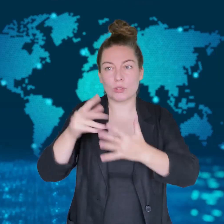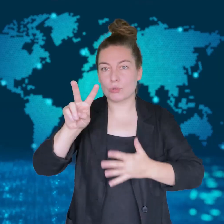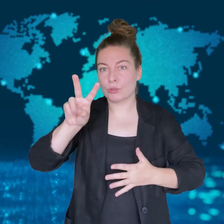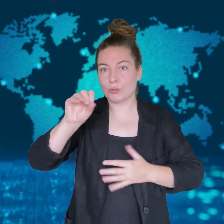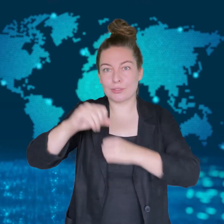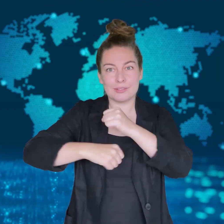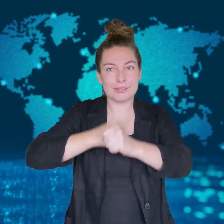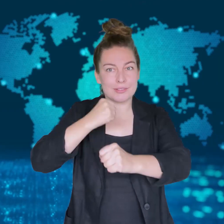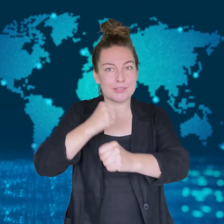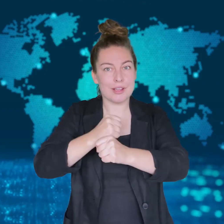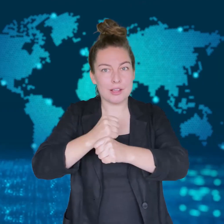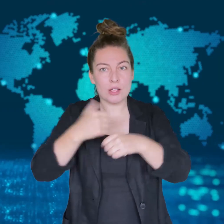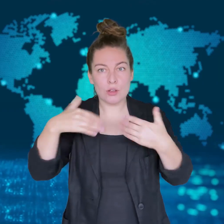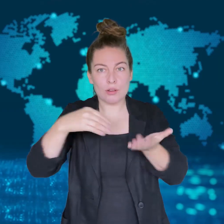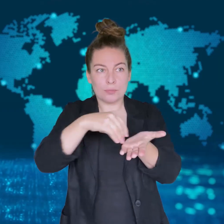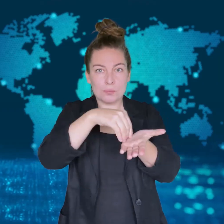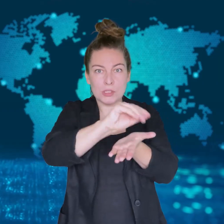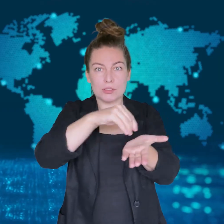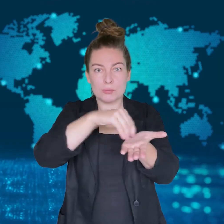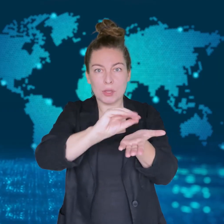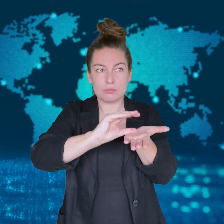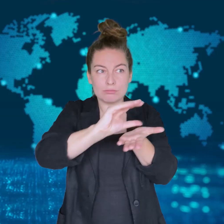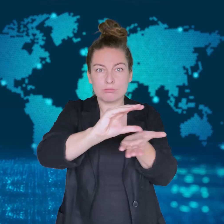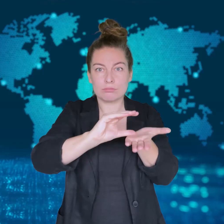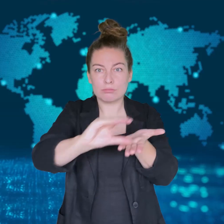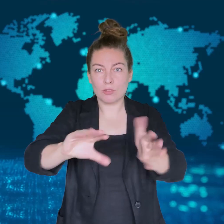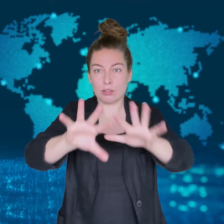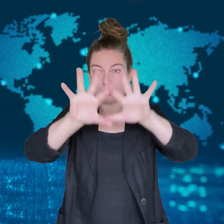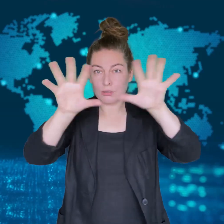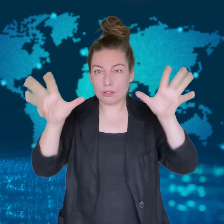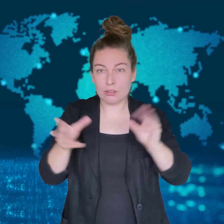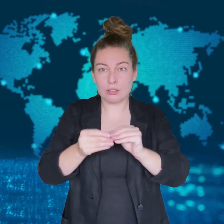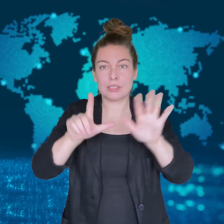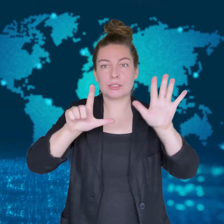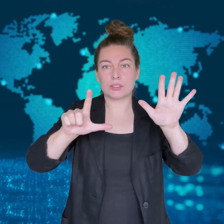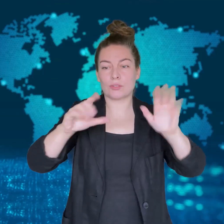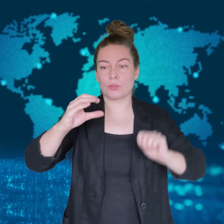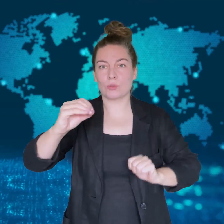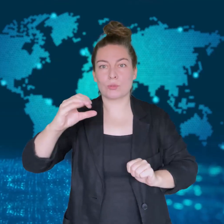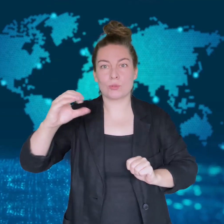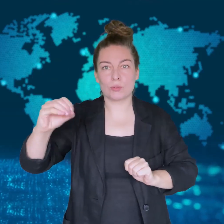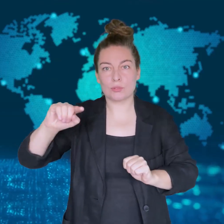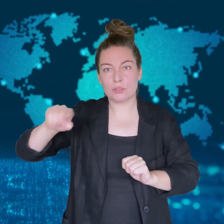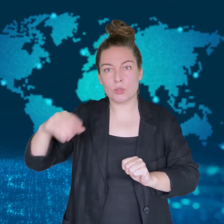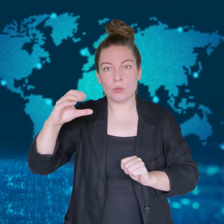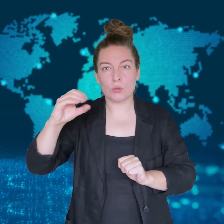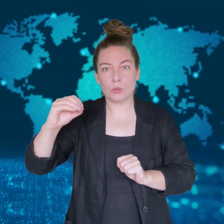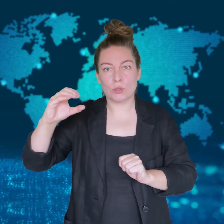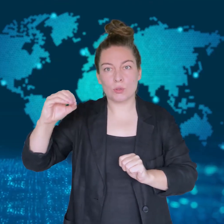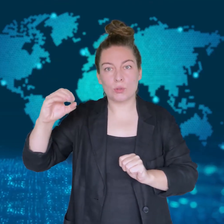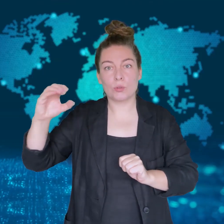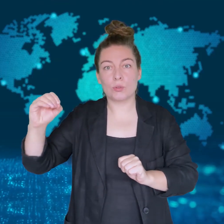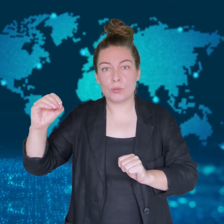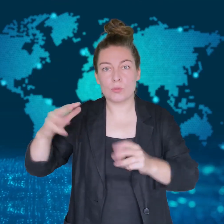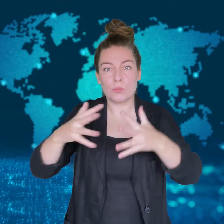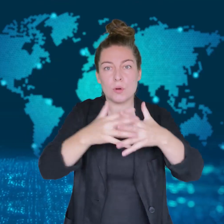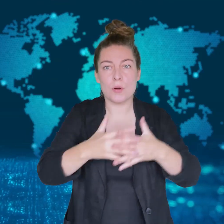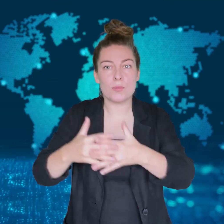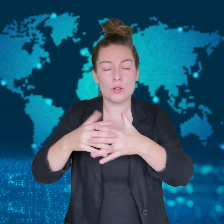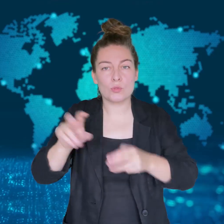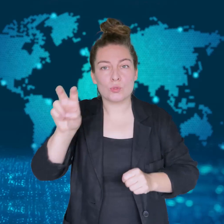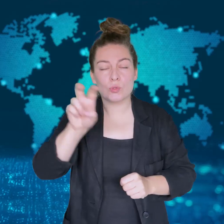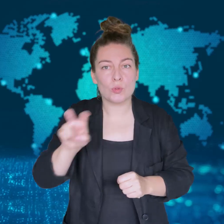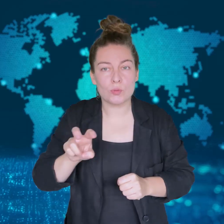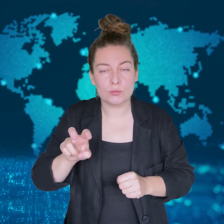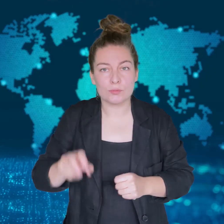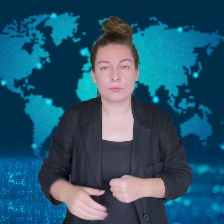donating over $700,000 USD to the church.